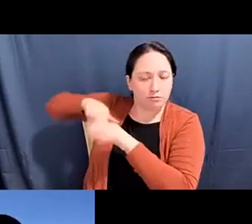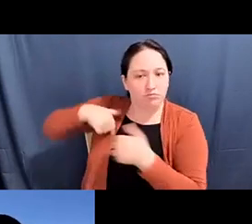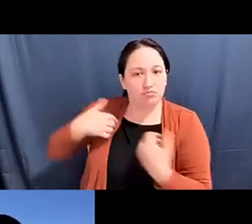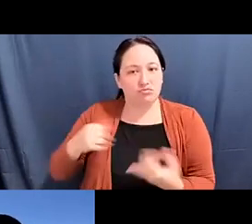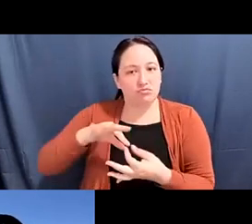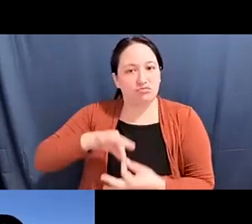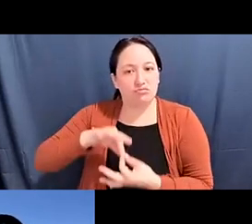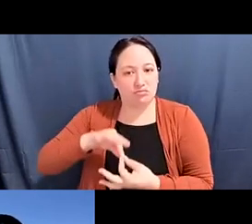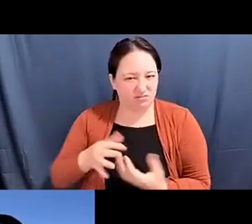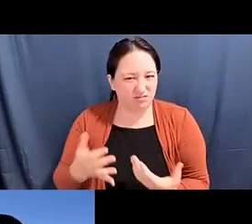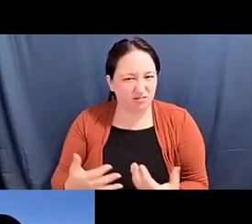Diane Fujino: Yes, absolutely.